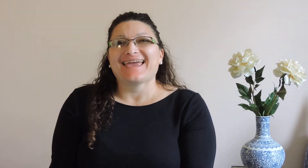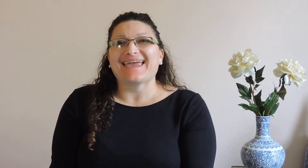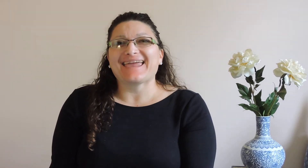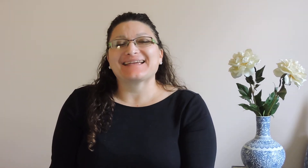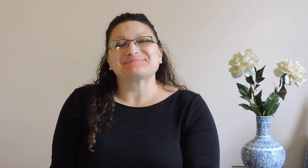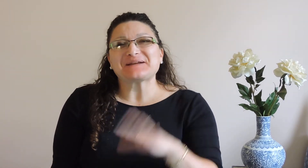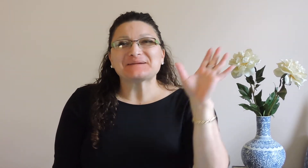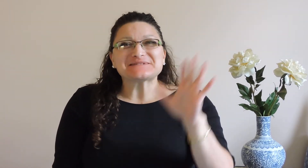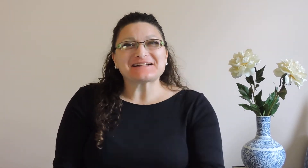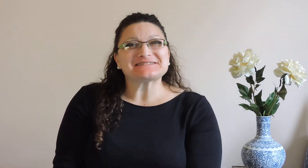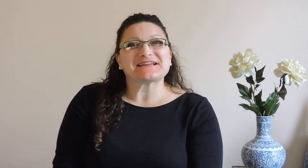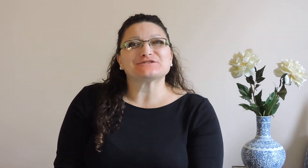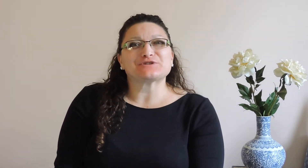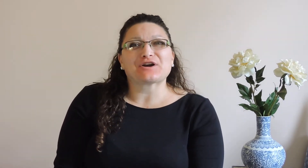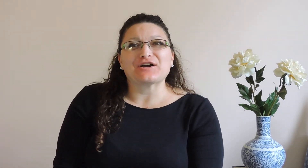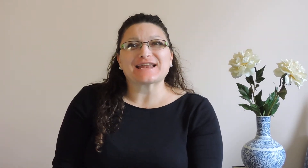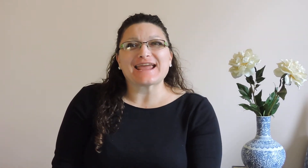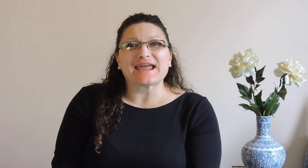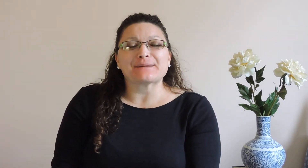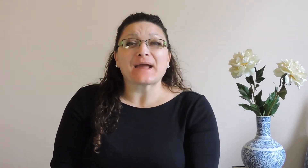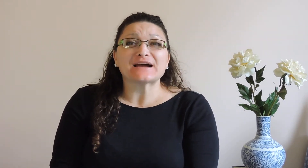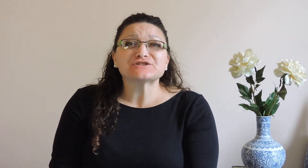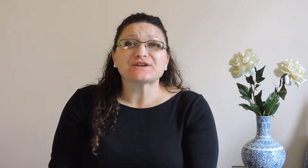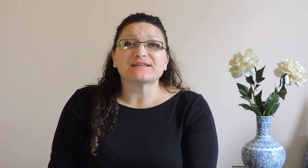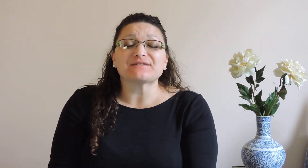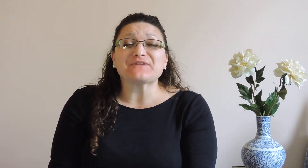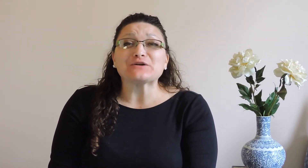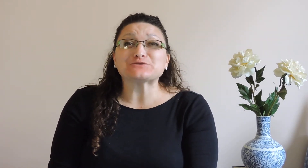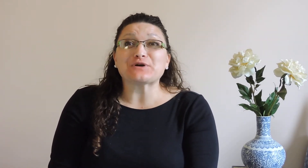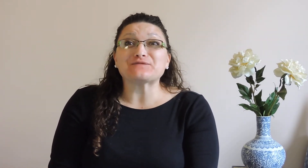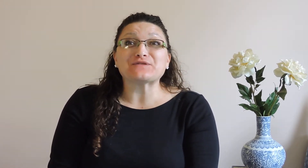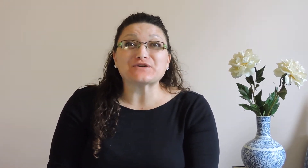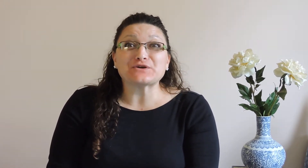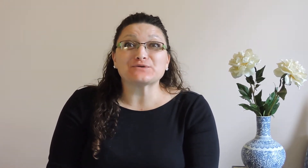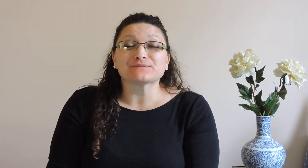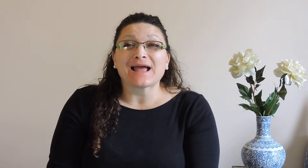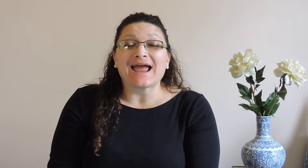Hey my name is Alexandra Cartier. I'm actually the founder of the Vü